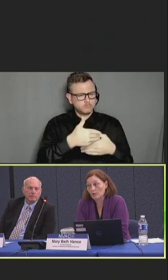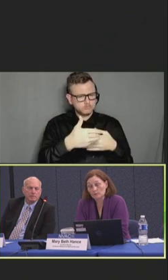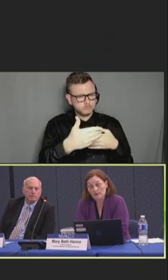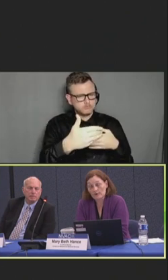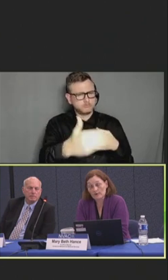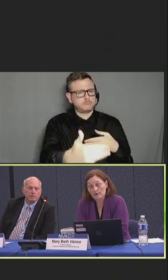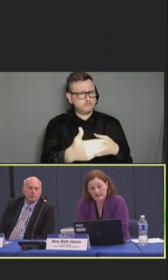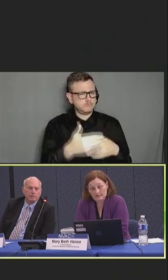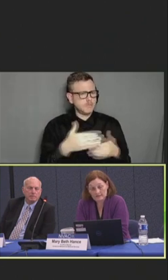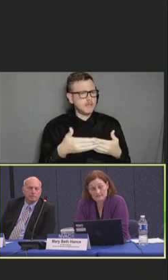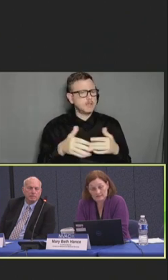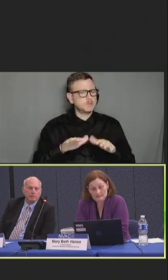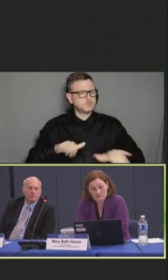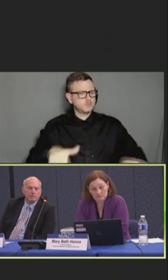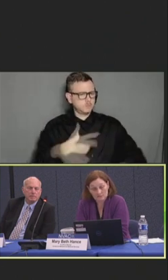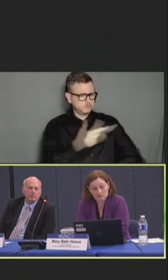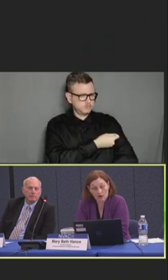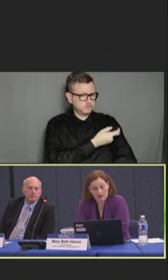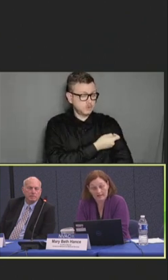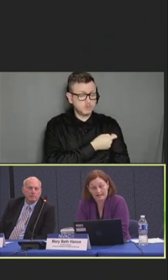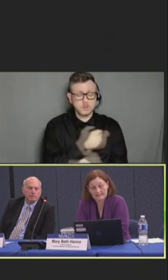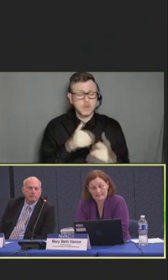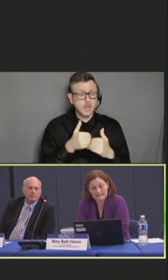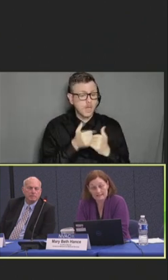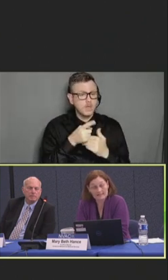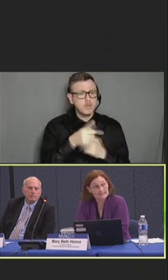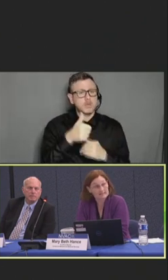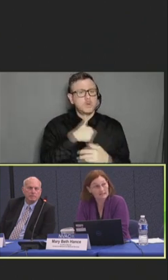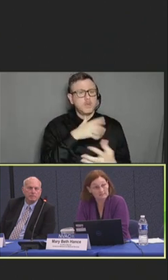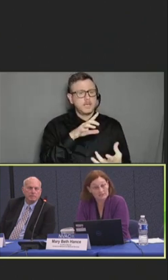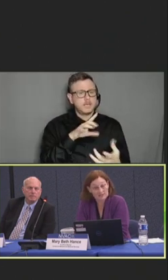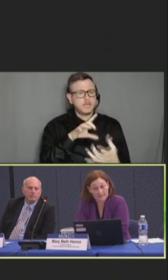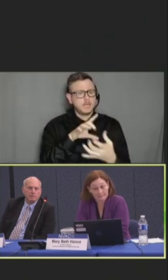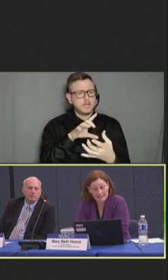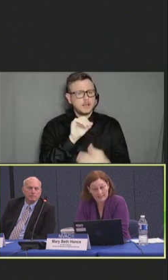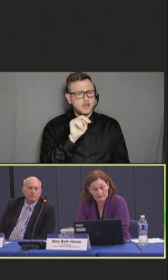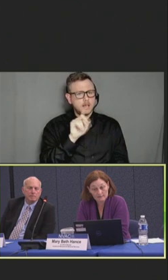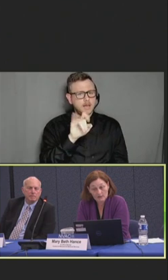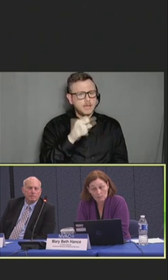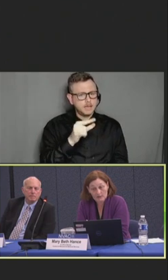One way that we've done this is through our Connecting Kids to Coverage campaign, which